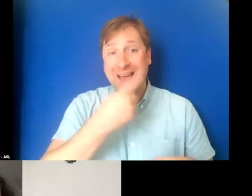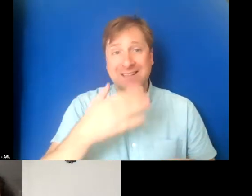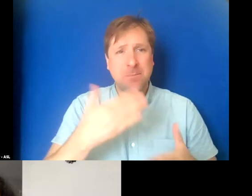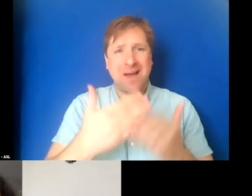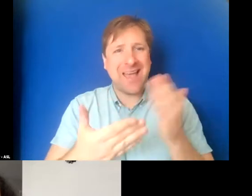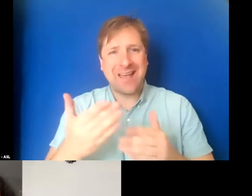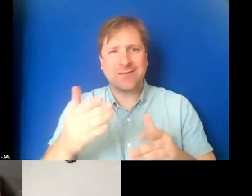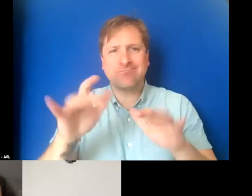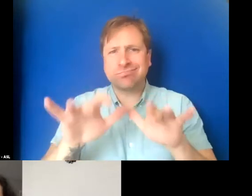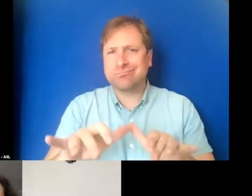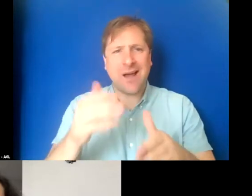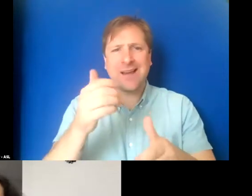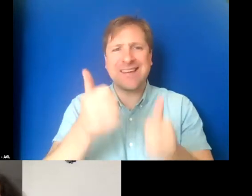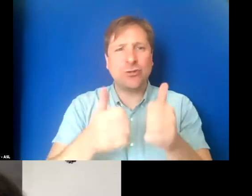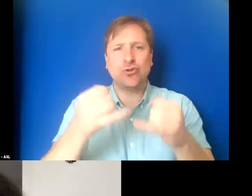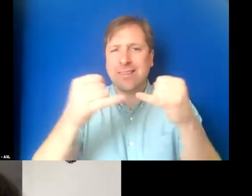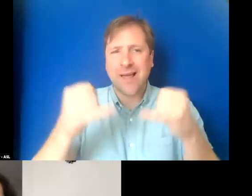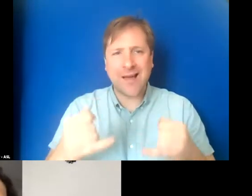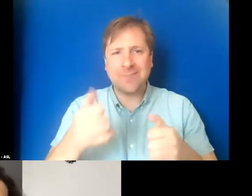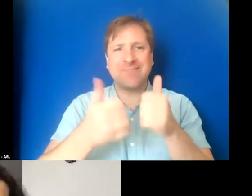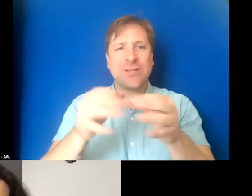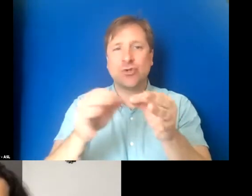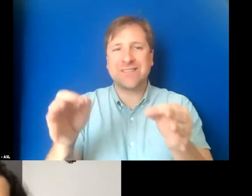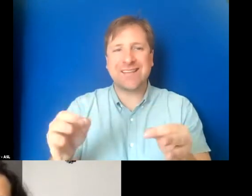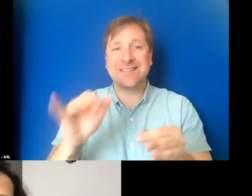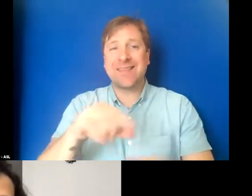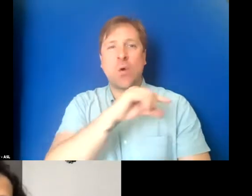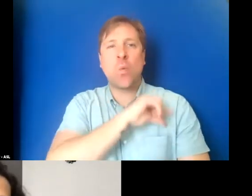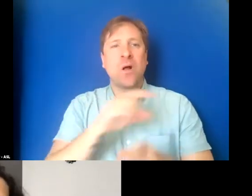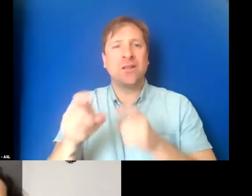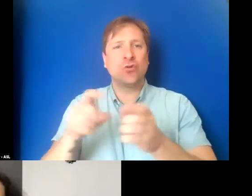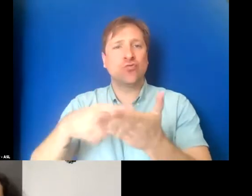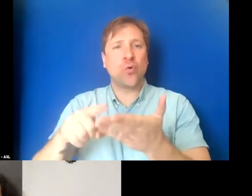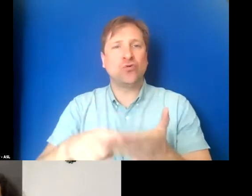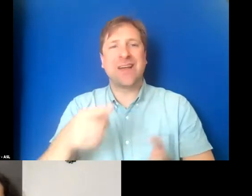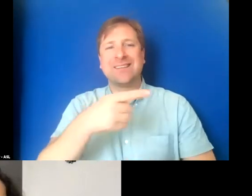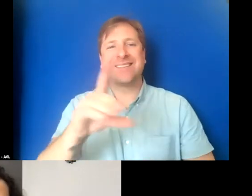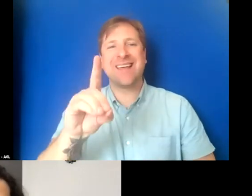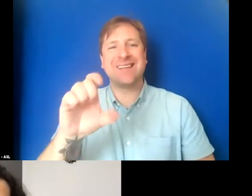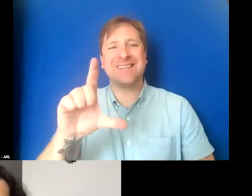single line, every single sentence, and do the quality control checks that Delbert